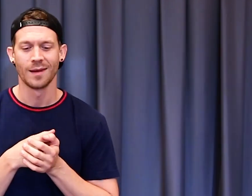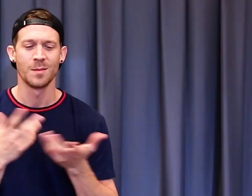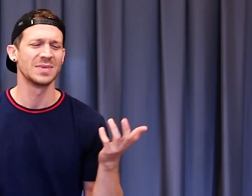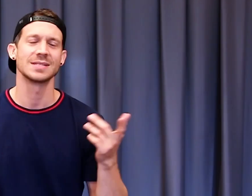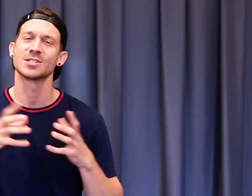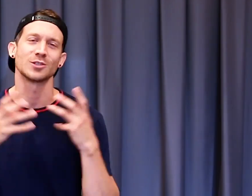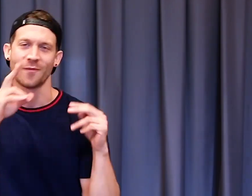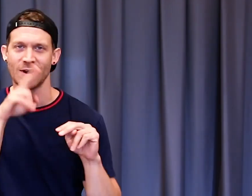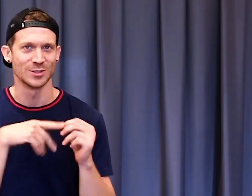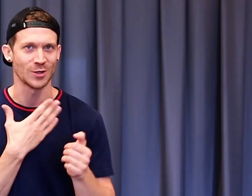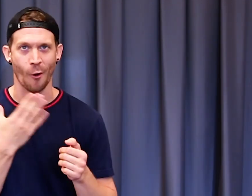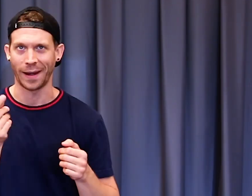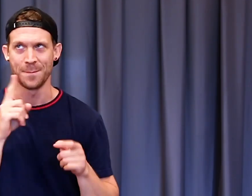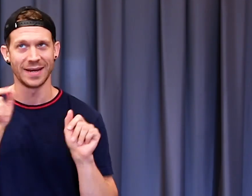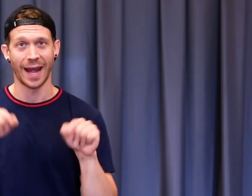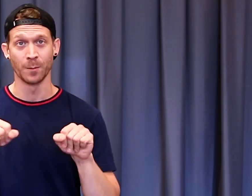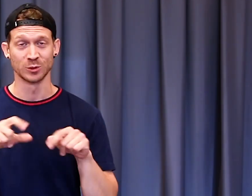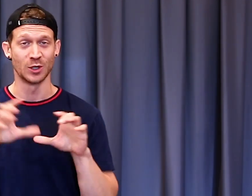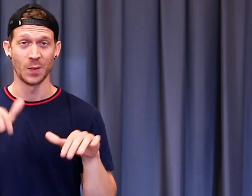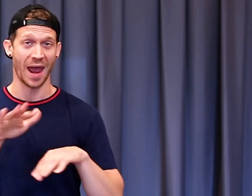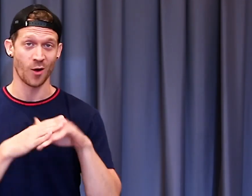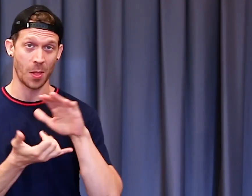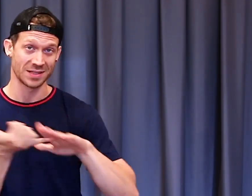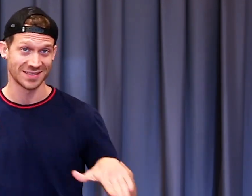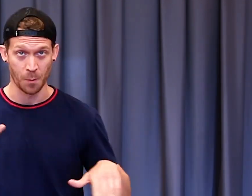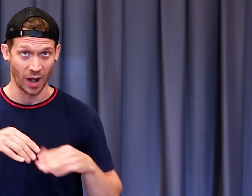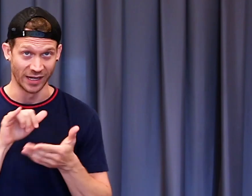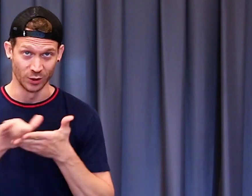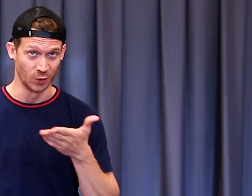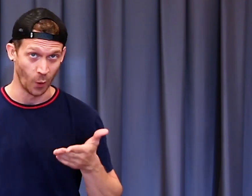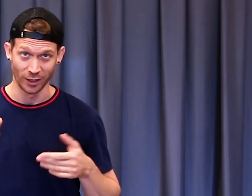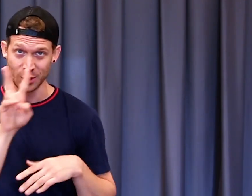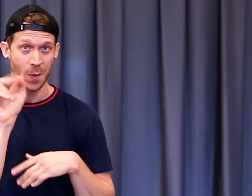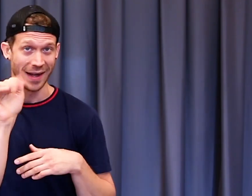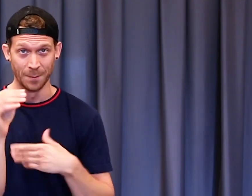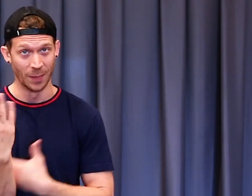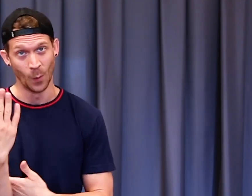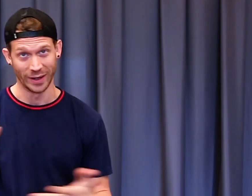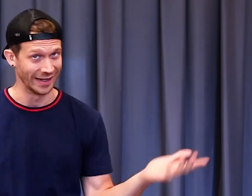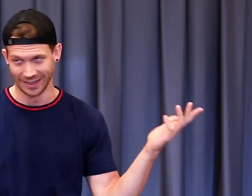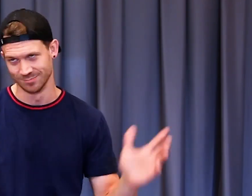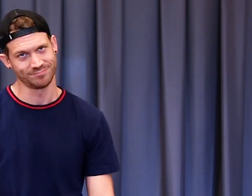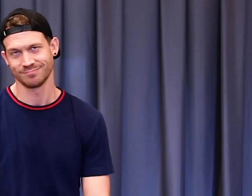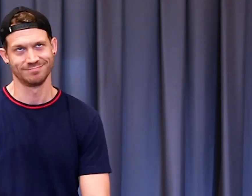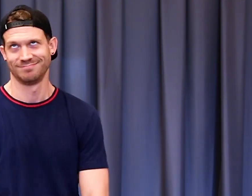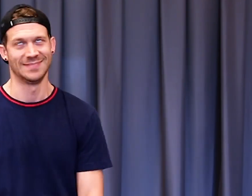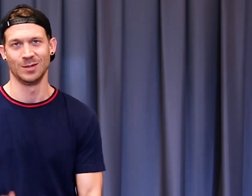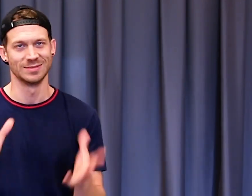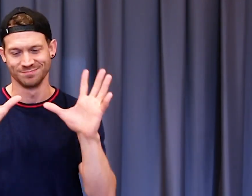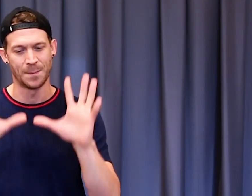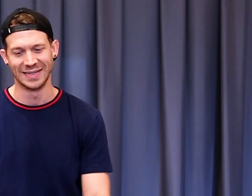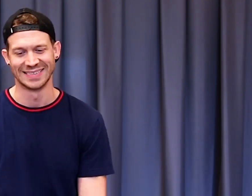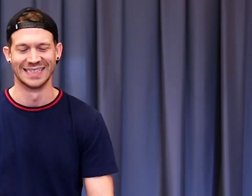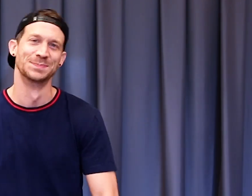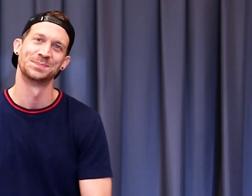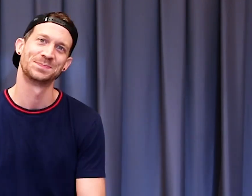It's such a fun song, and to be able to do that on the subway in New York at 2 am in the morning, it was amazing.